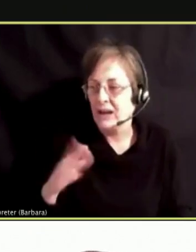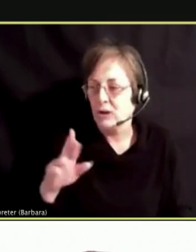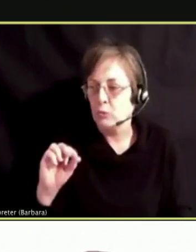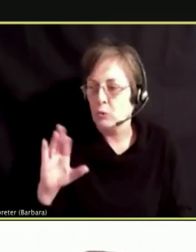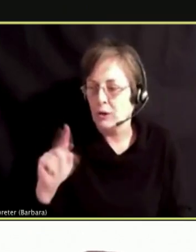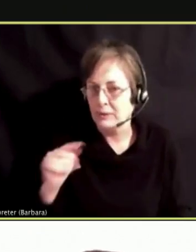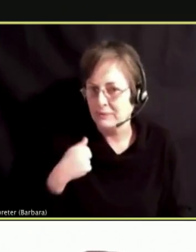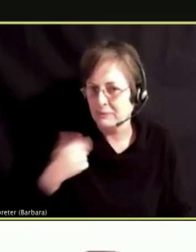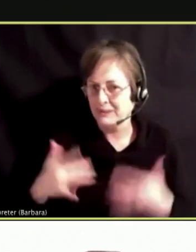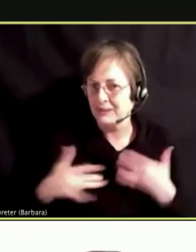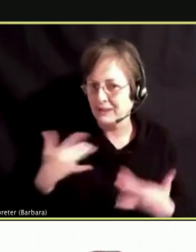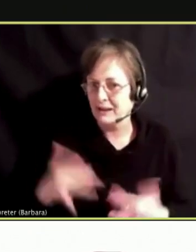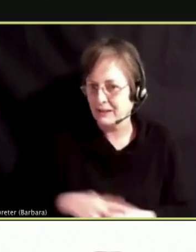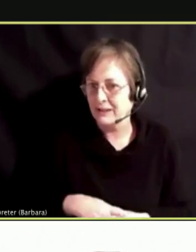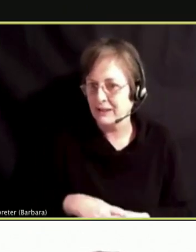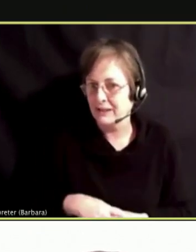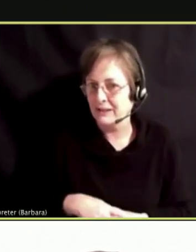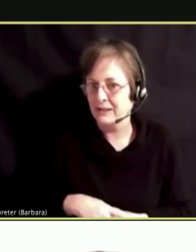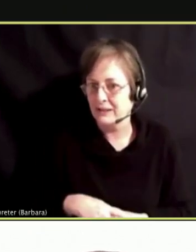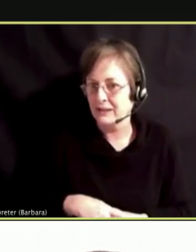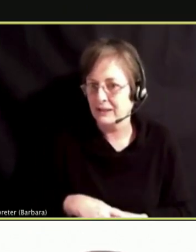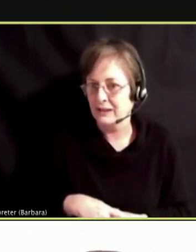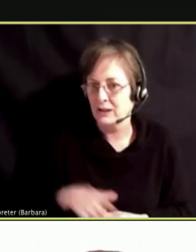I AM SO EXCITED YOU ARE BRINGING UP SUPRE.